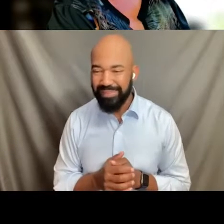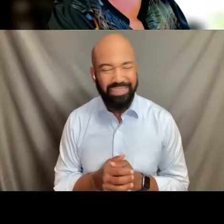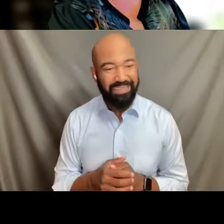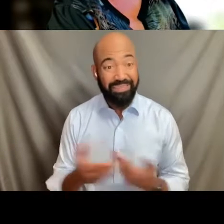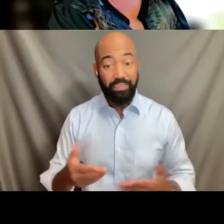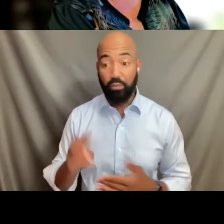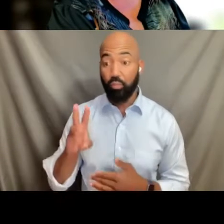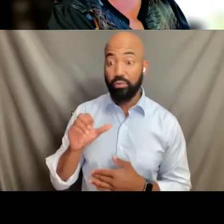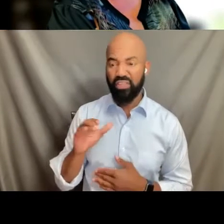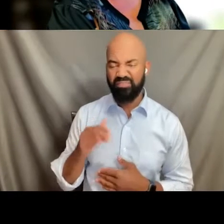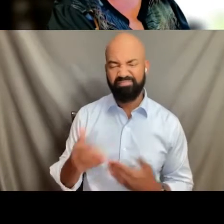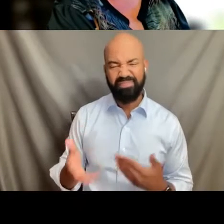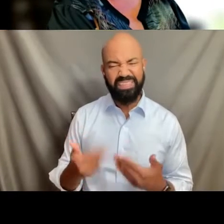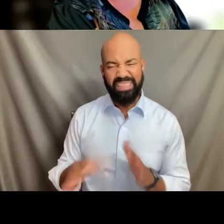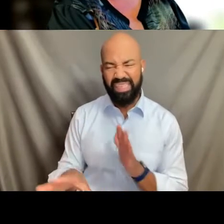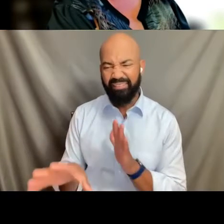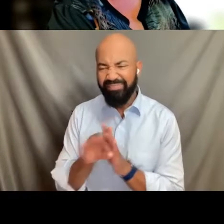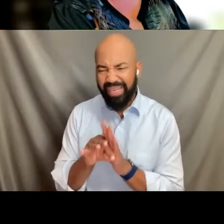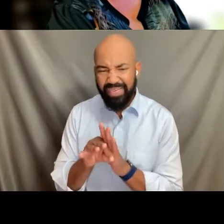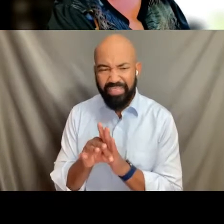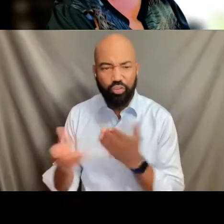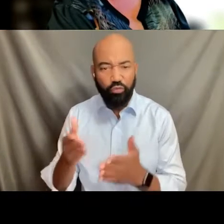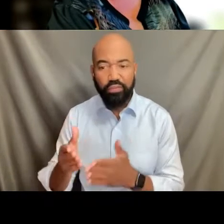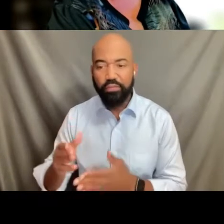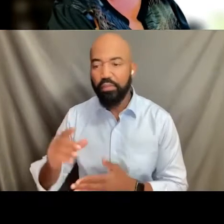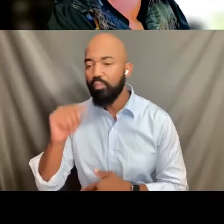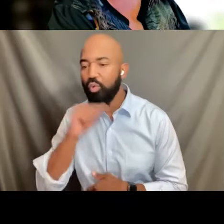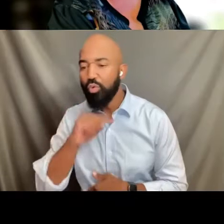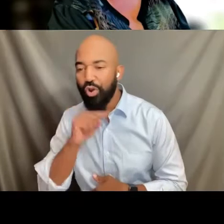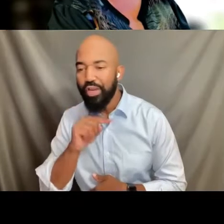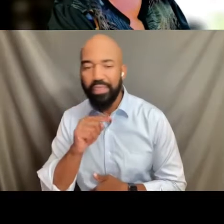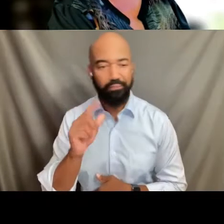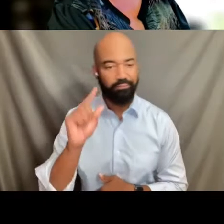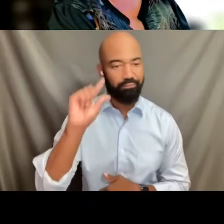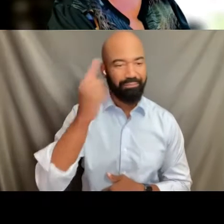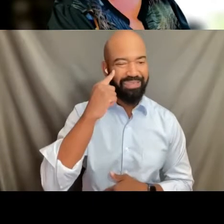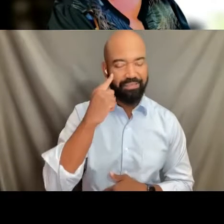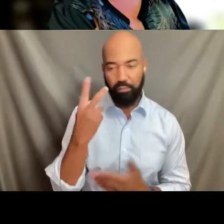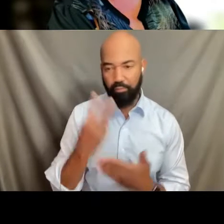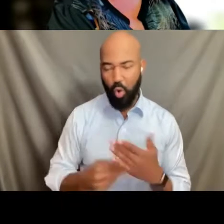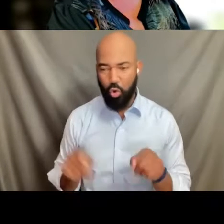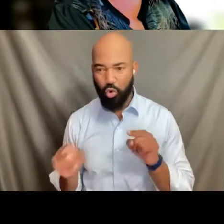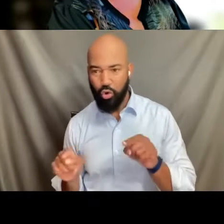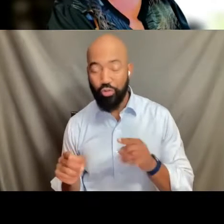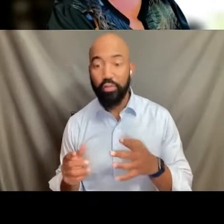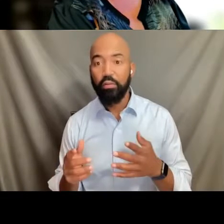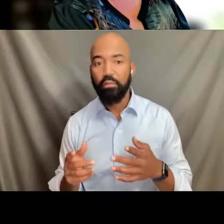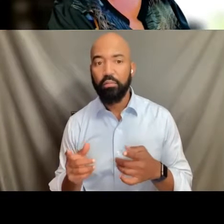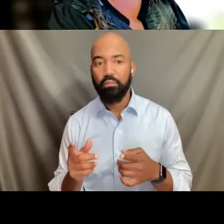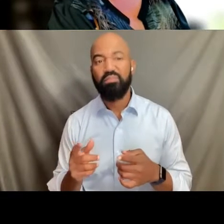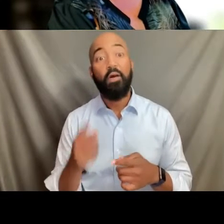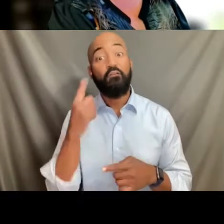in Milwaukee and Madison, even related to trans people. It's harder in the other areas.